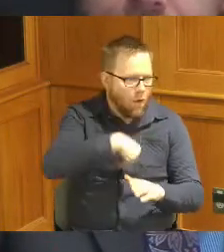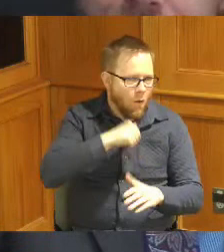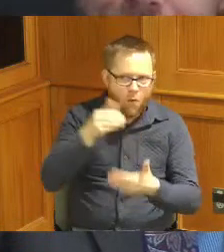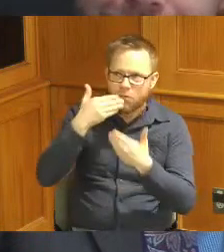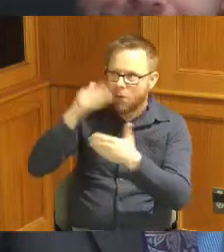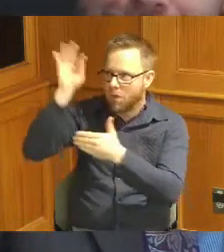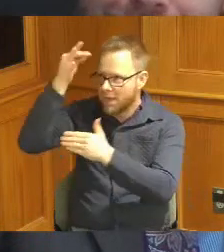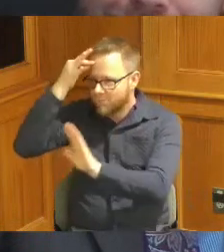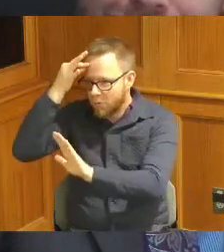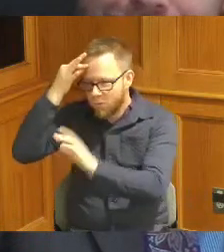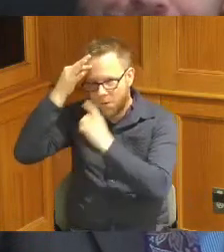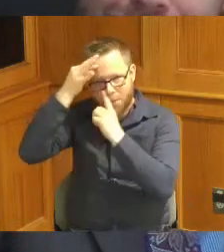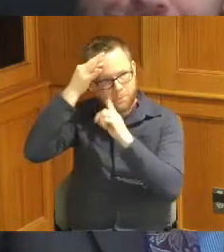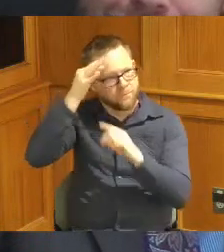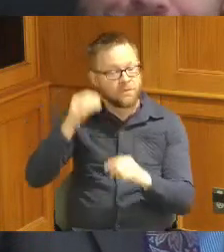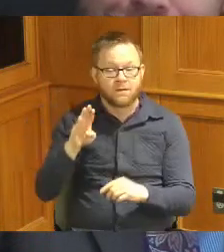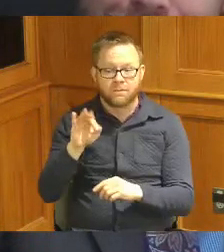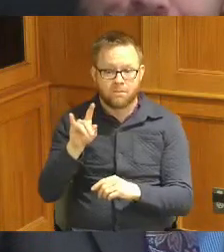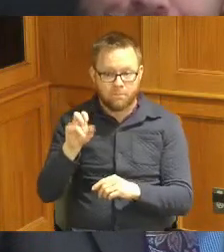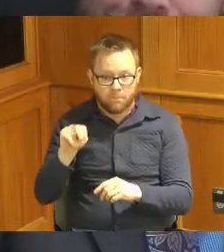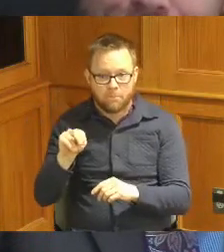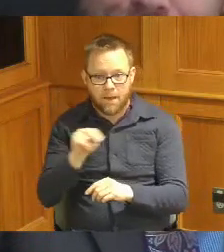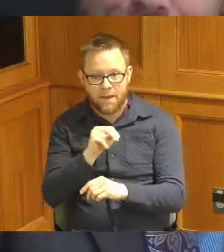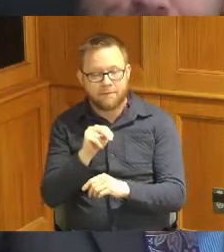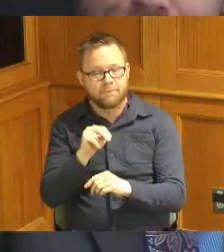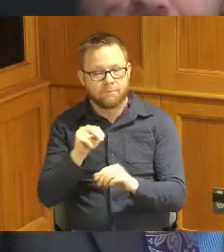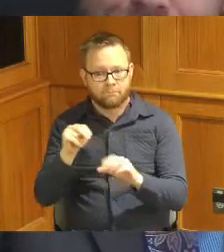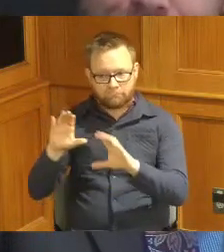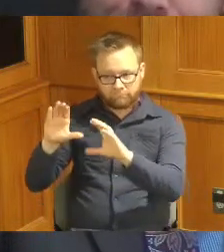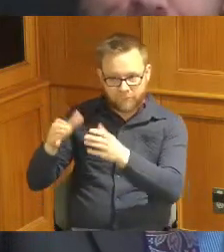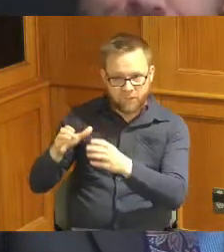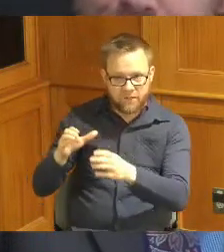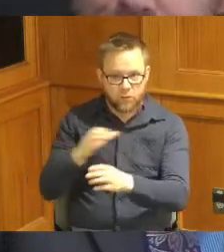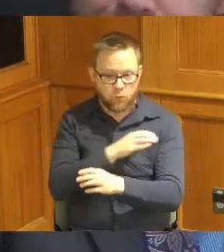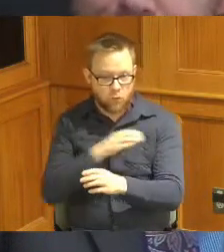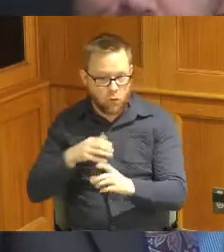and then by the Administration and the Congress for recognizing the needs on the ground post